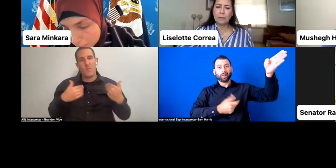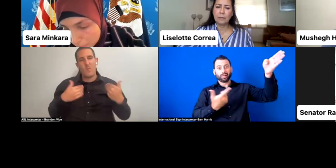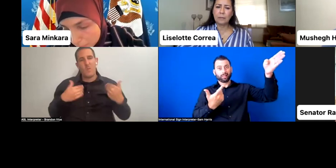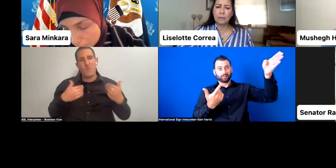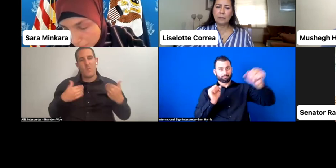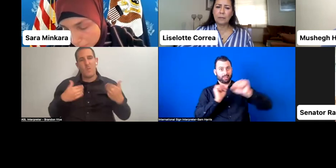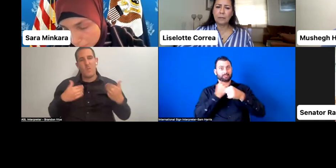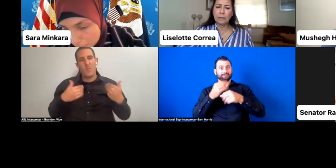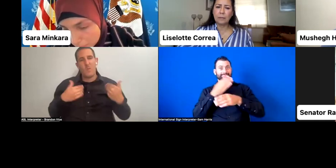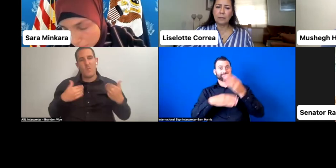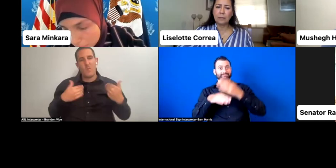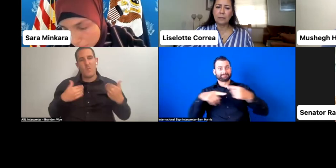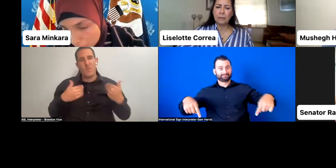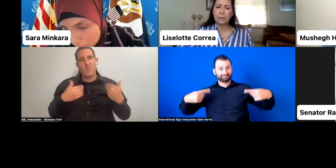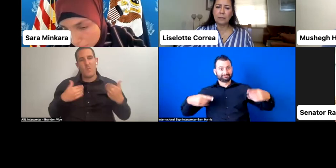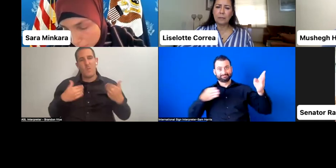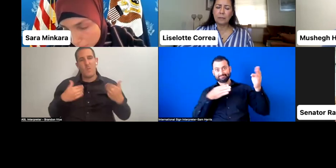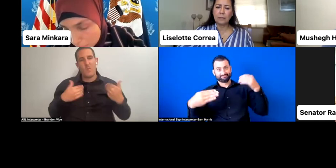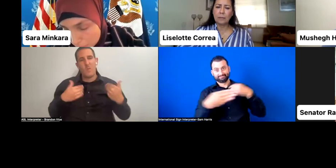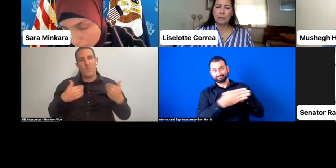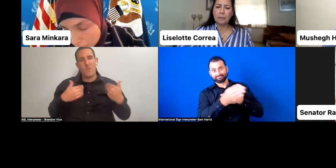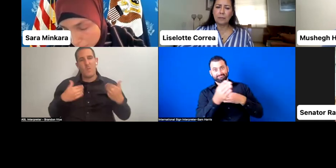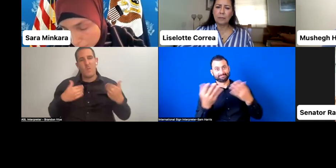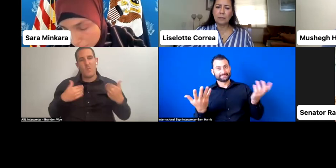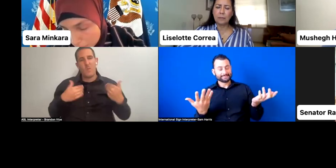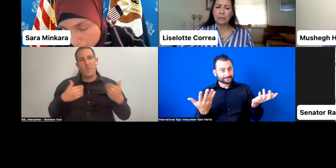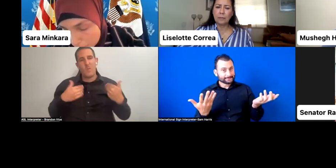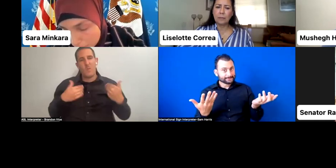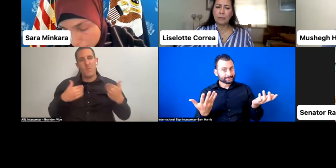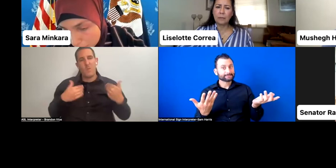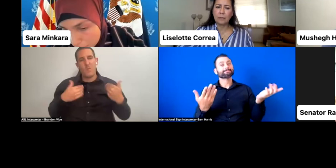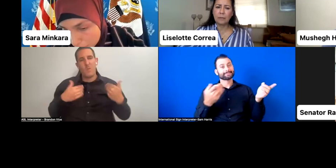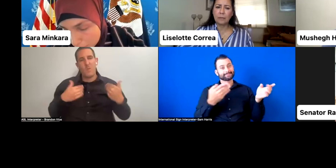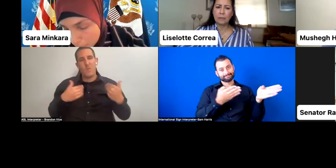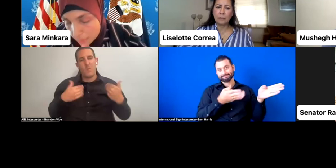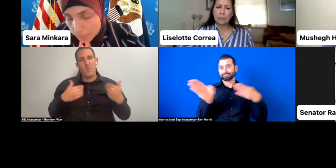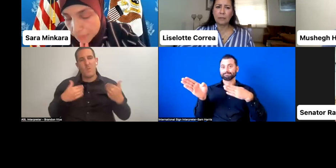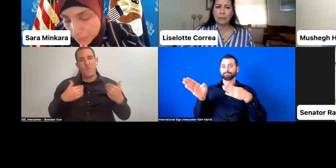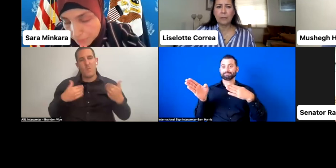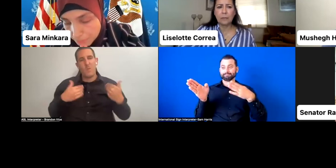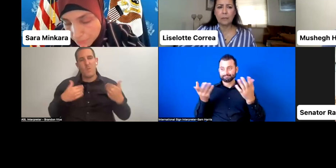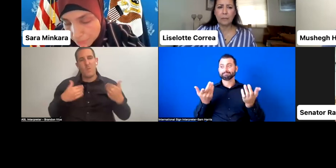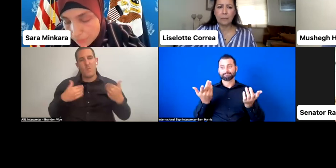we've requested for all to be done on the ground floor. So that's been happening for the last couple of years.